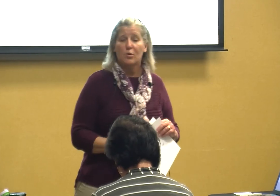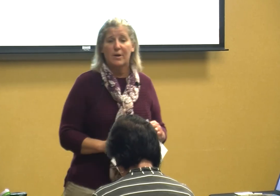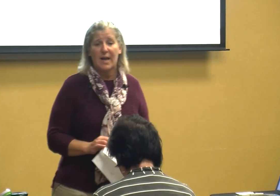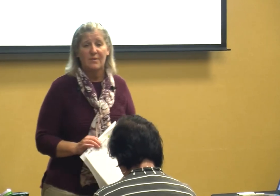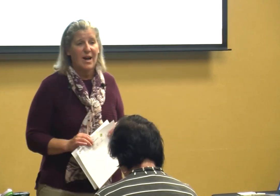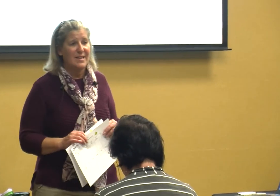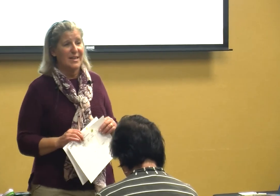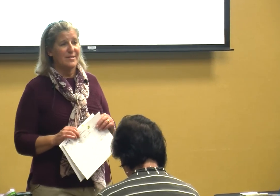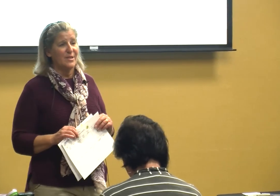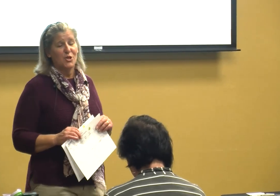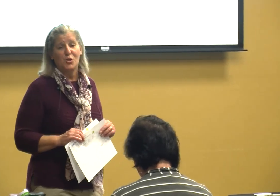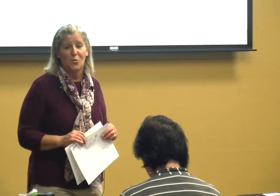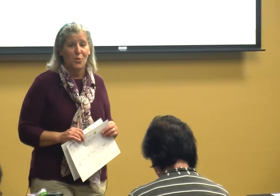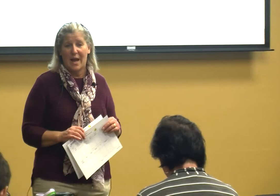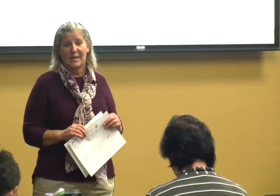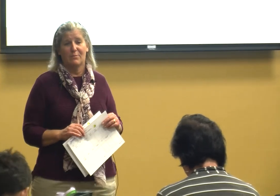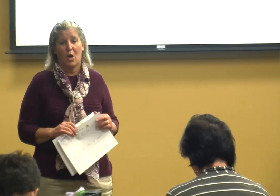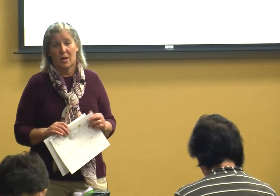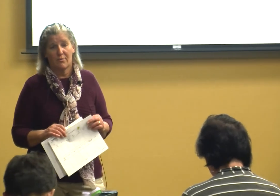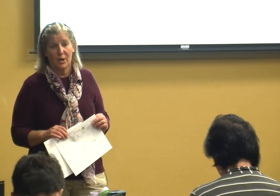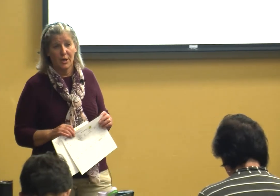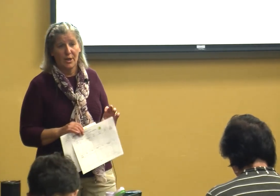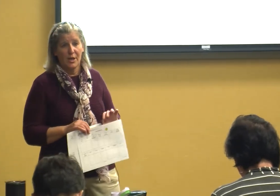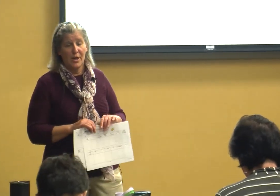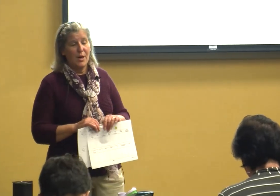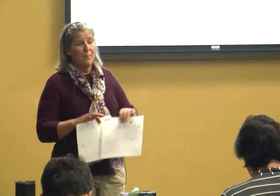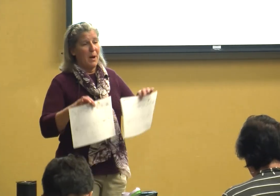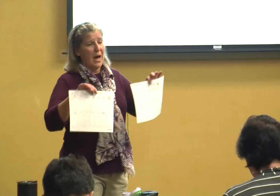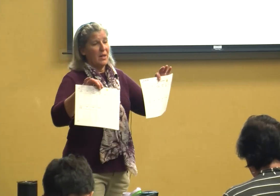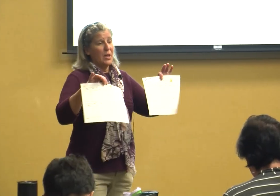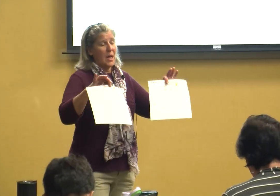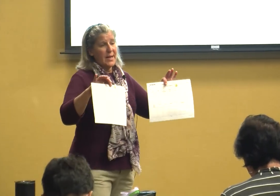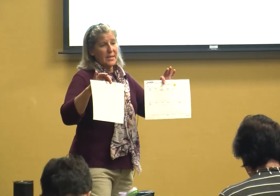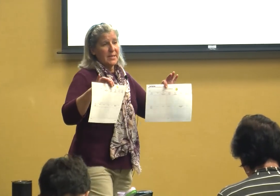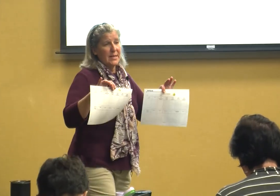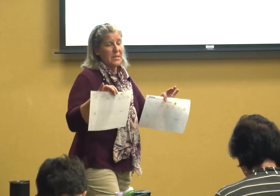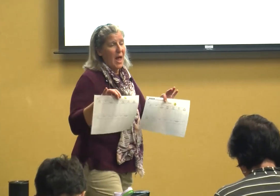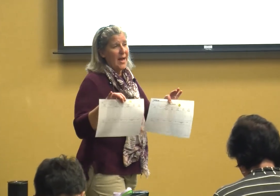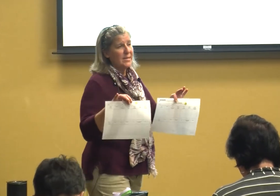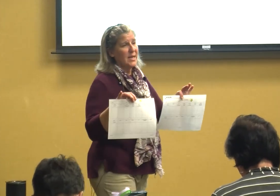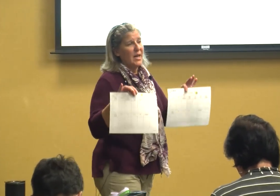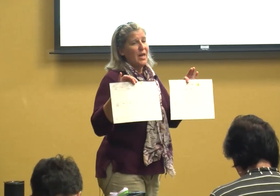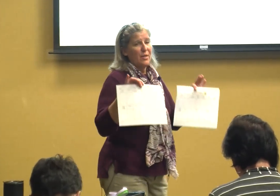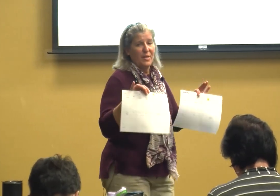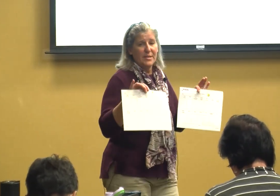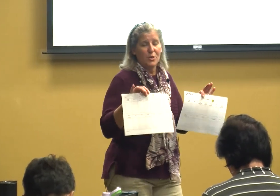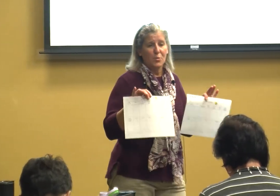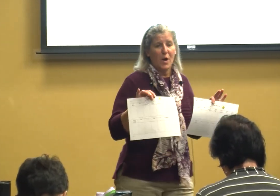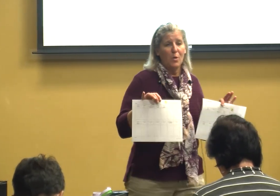creative ideas that you hadn't even thought up but likes and dislikes this is your road